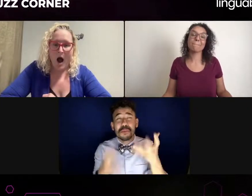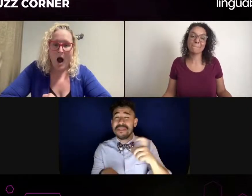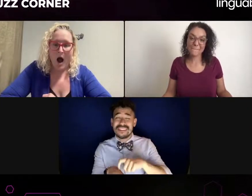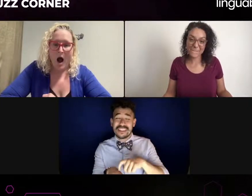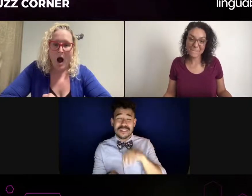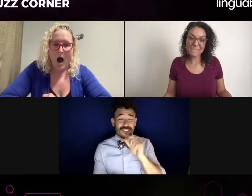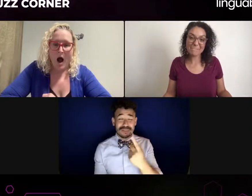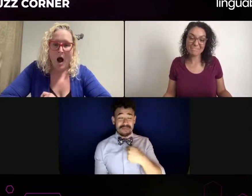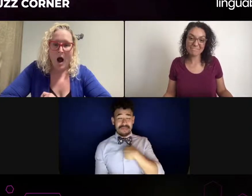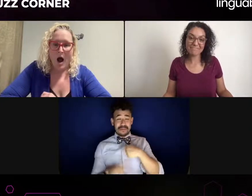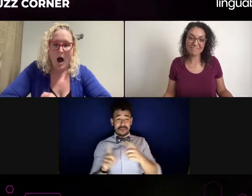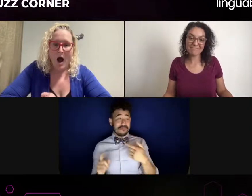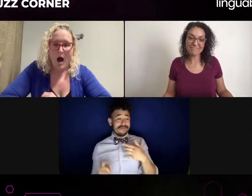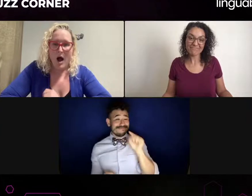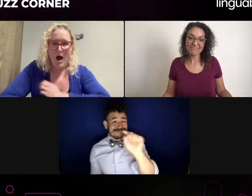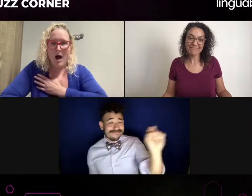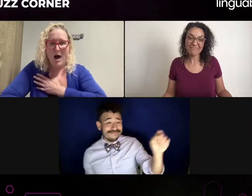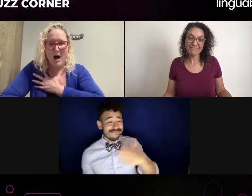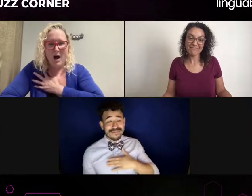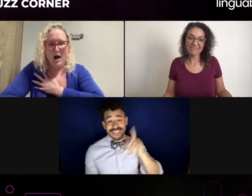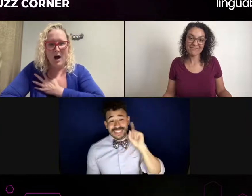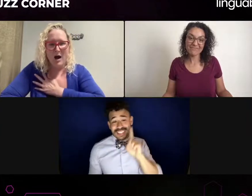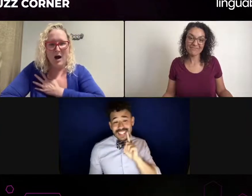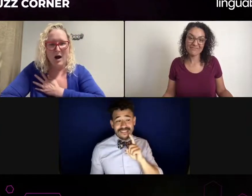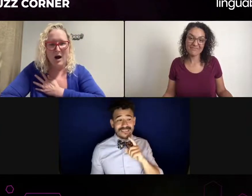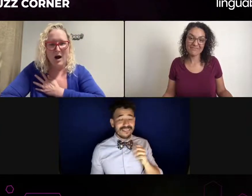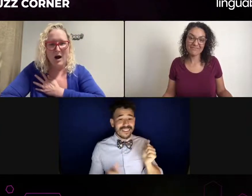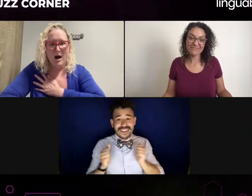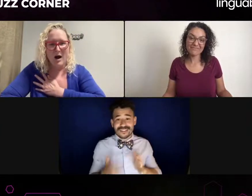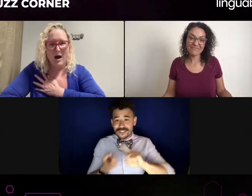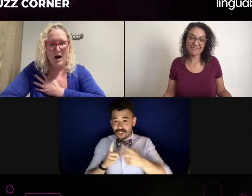There's a code of ethics. I think that's something that's really important. Definitely.